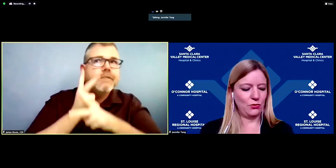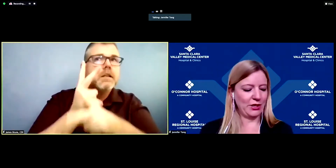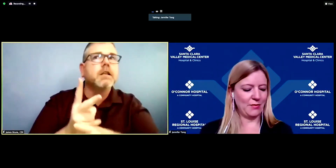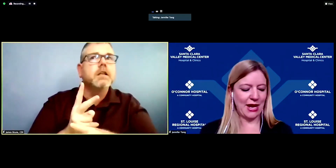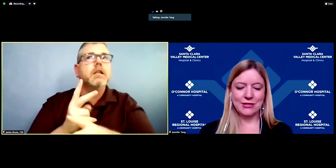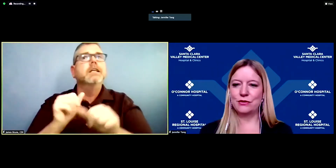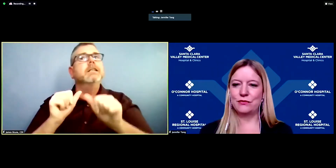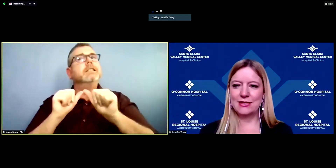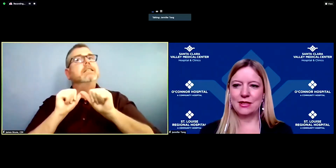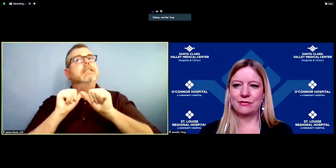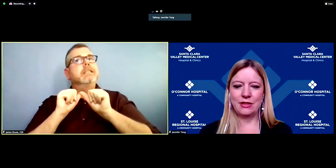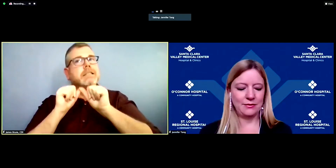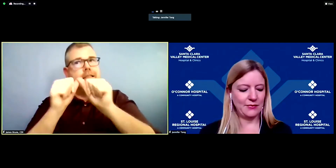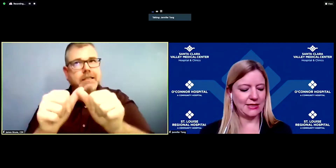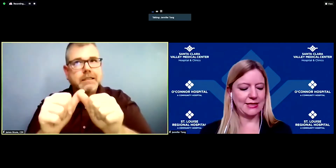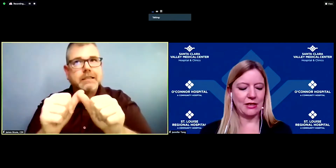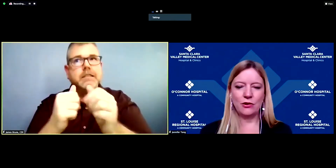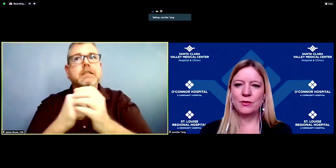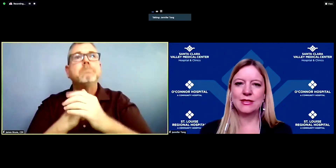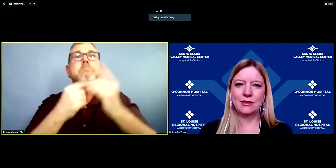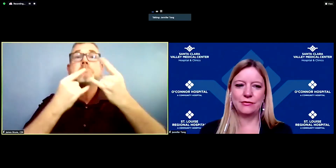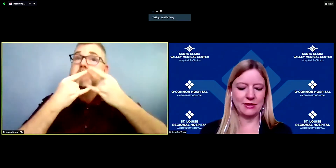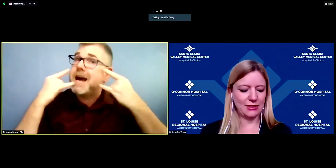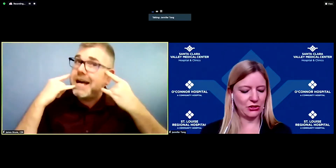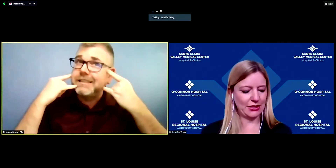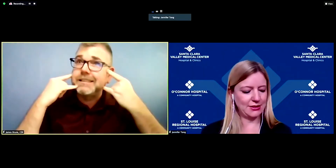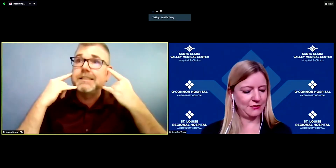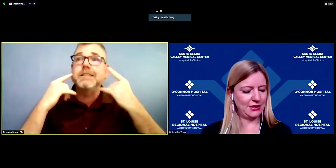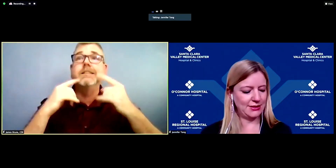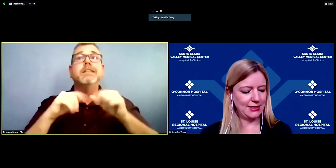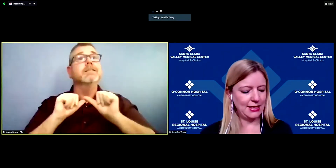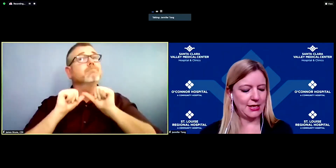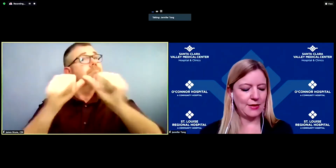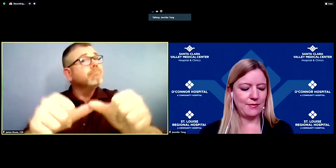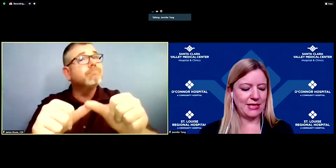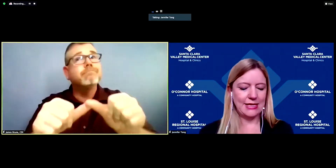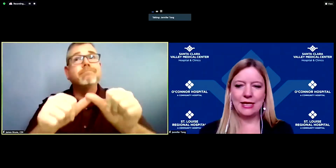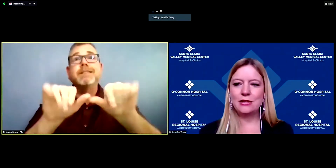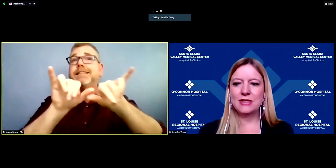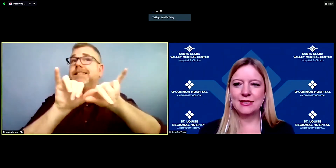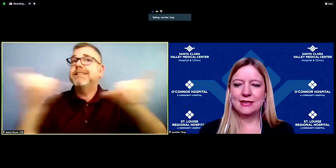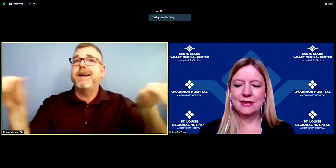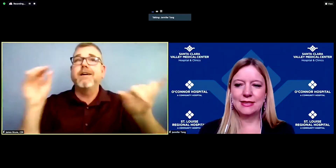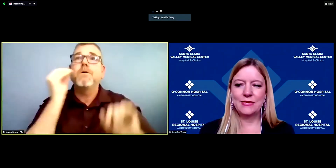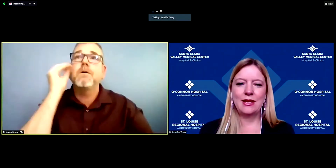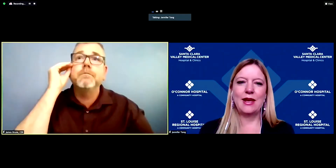wear a mask or face covering. Stay home, except for essential activities. Maintain your distance,